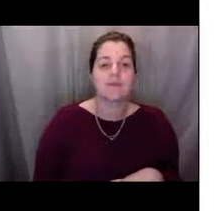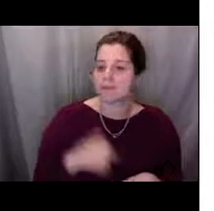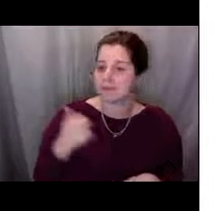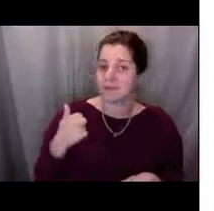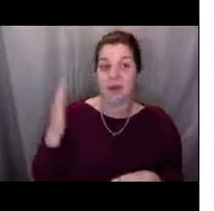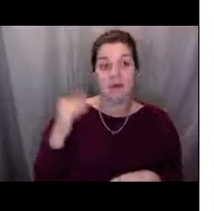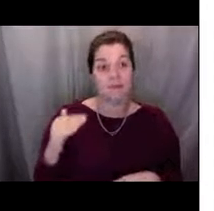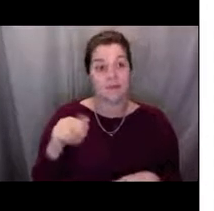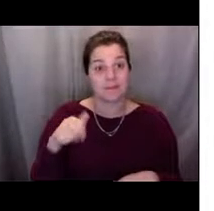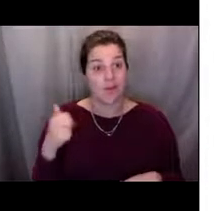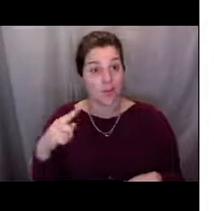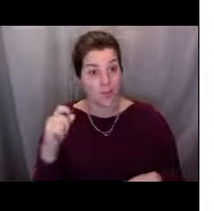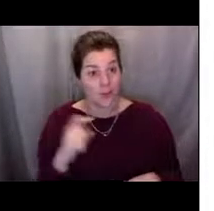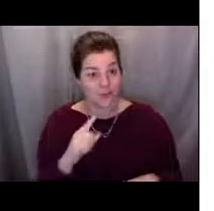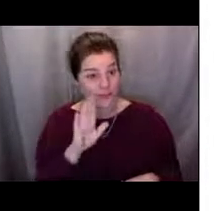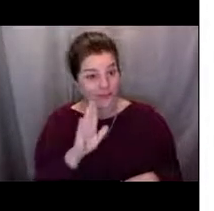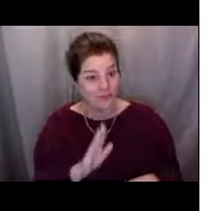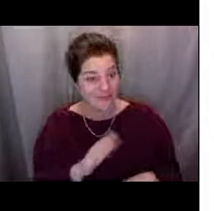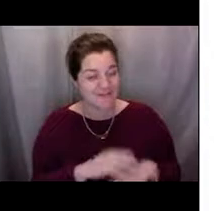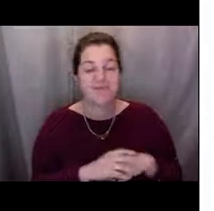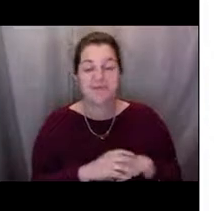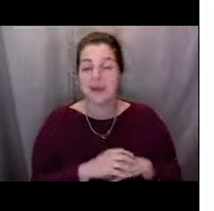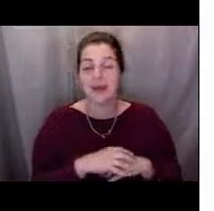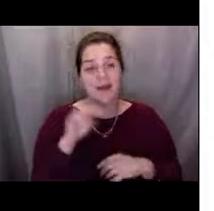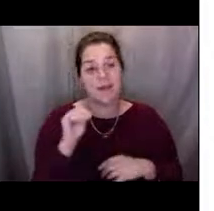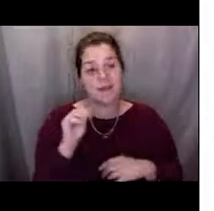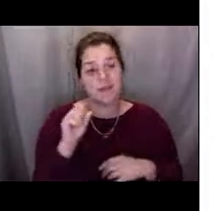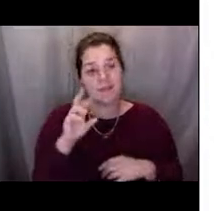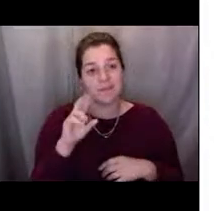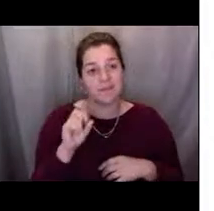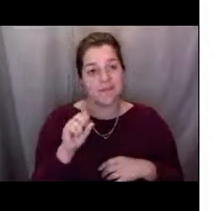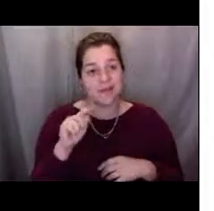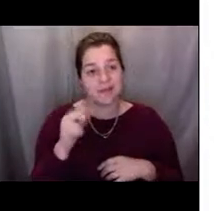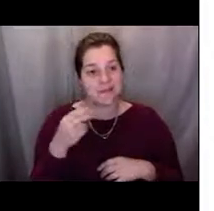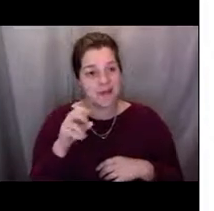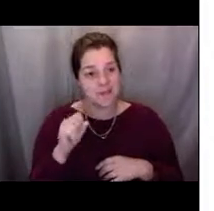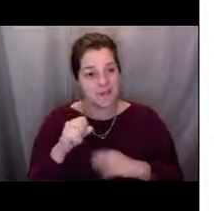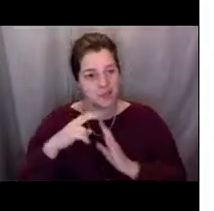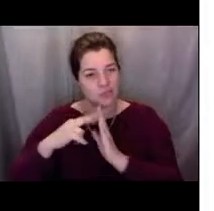wanted to know what the difference is between NOAA and the Alaska Department of Fish and Game?